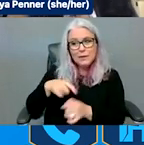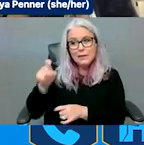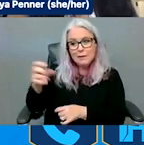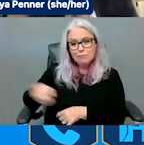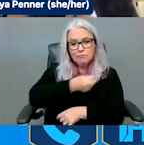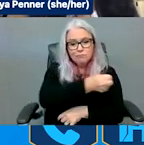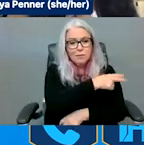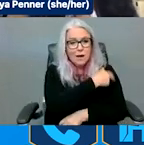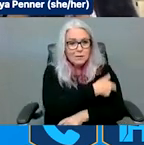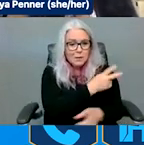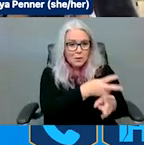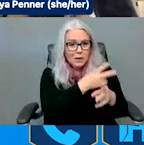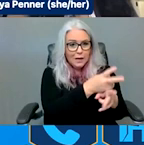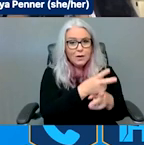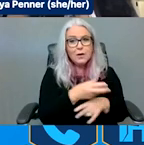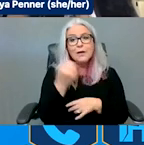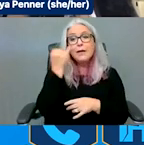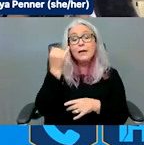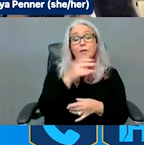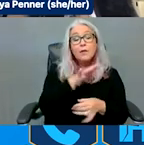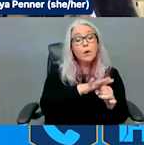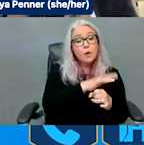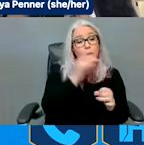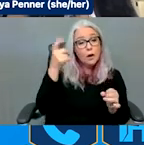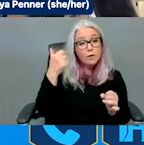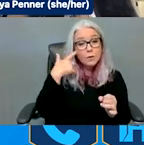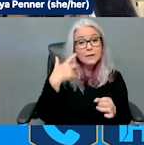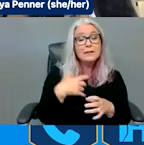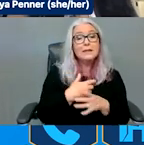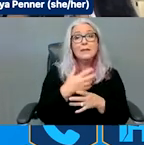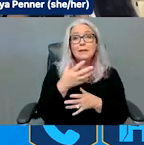non-governmental organizations plan with people with disabilities, we can ensure